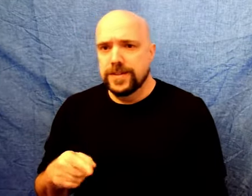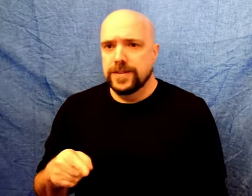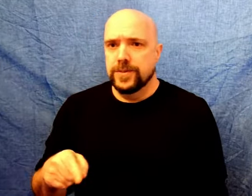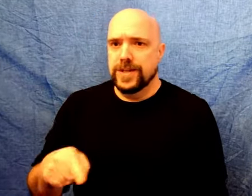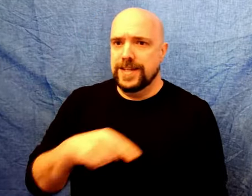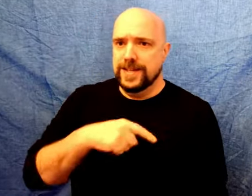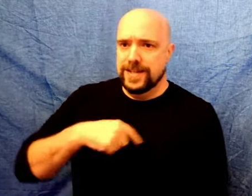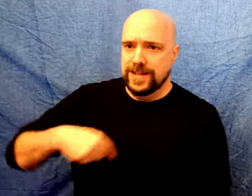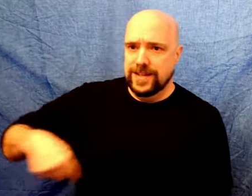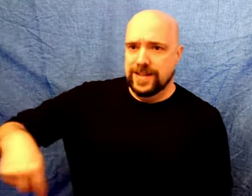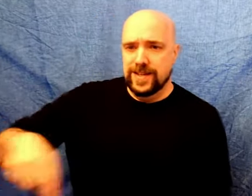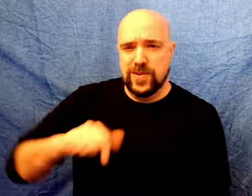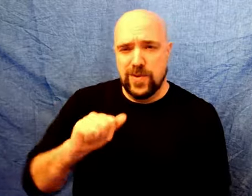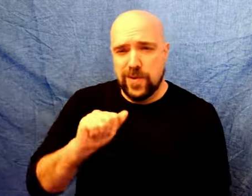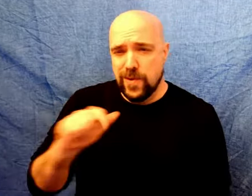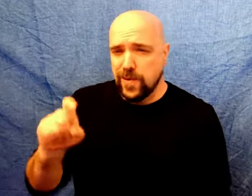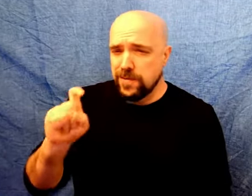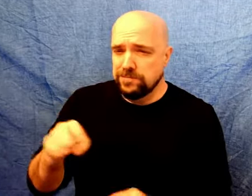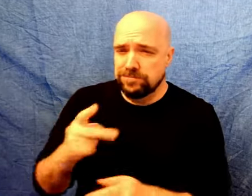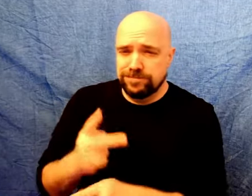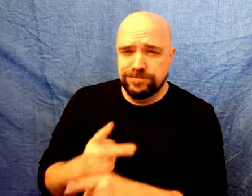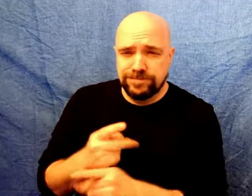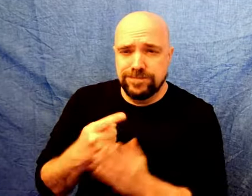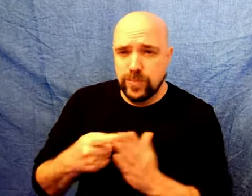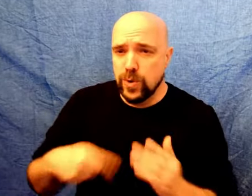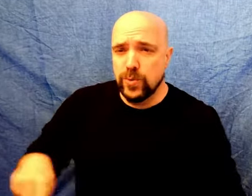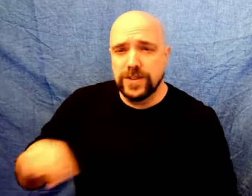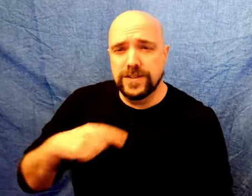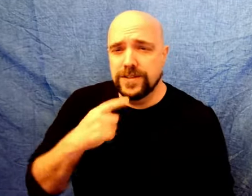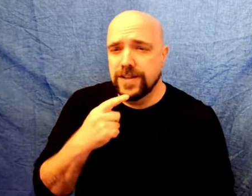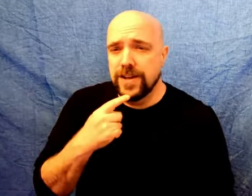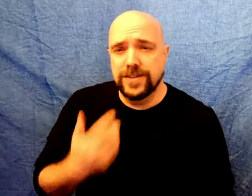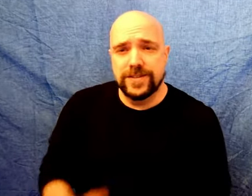We all need to be careful what we say.